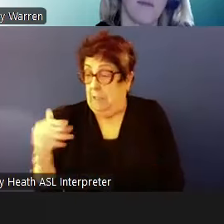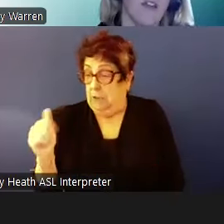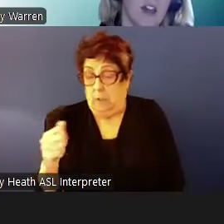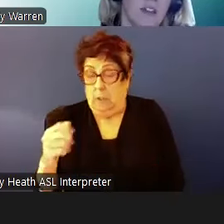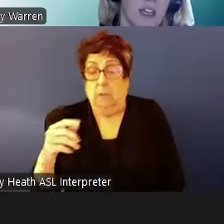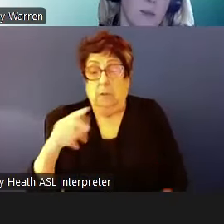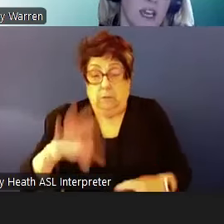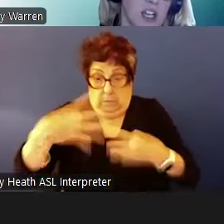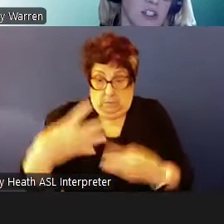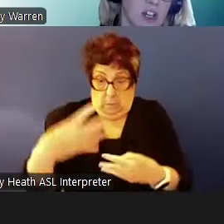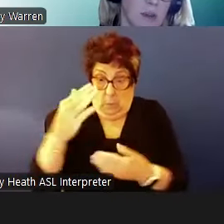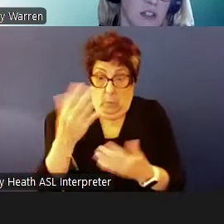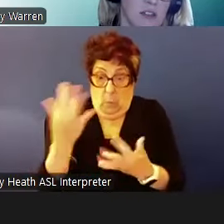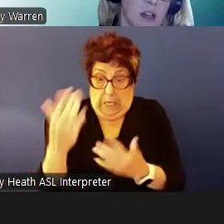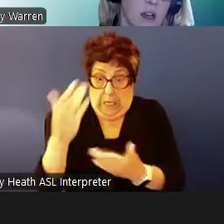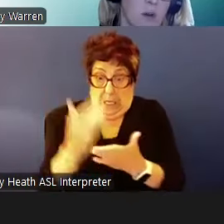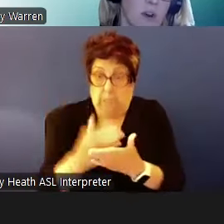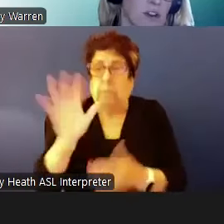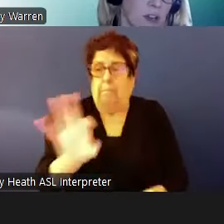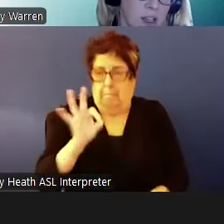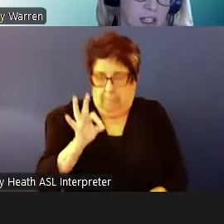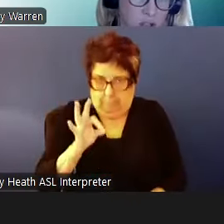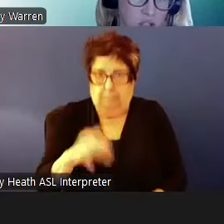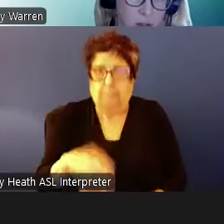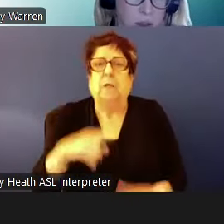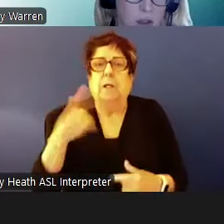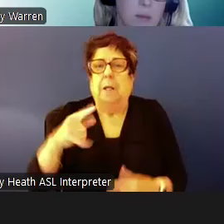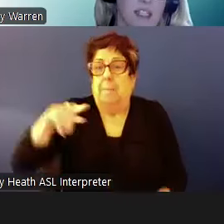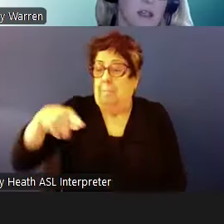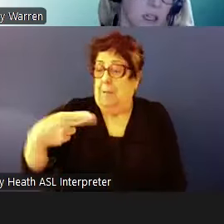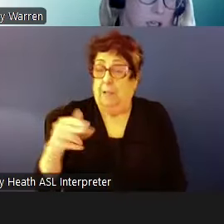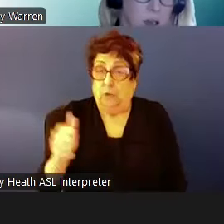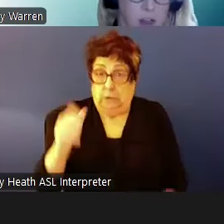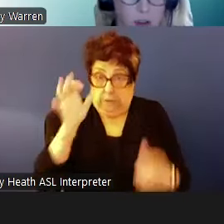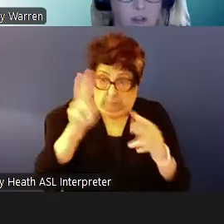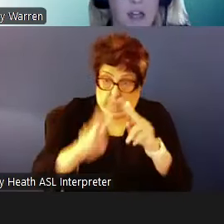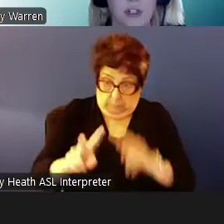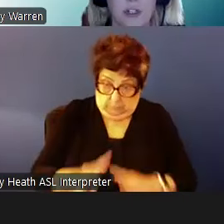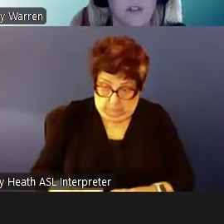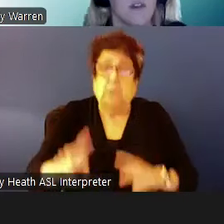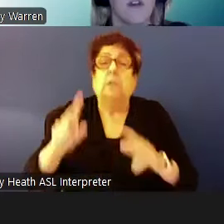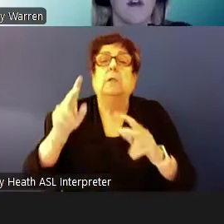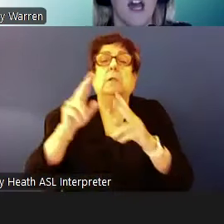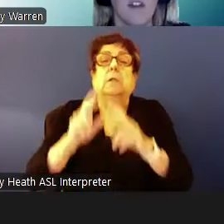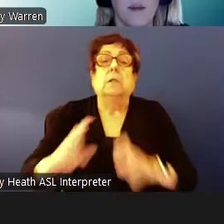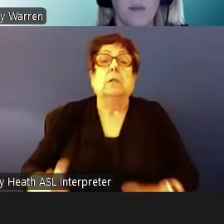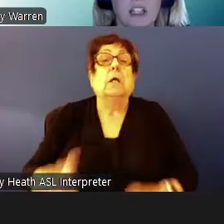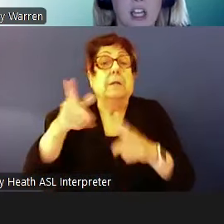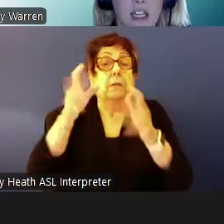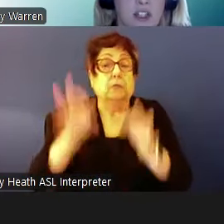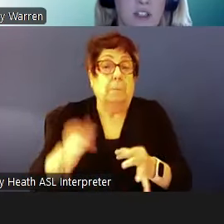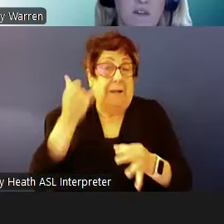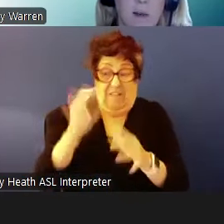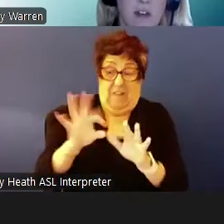and then the PHA determines whether the family is eligible. Then they are